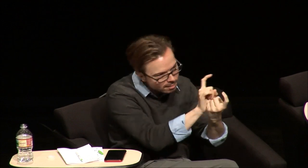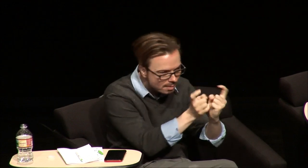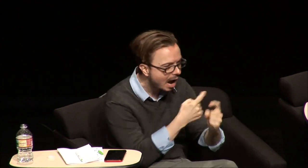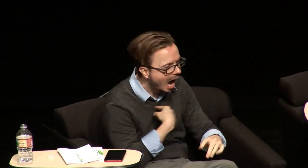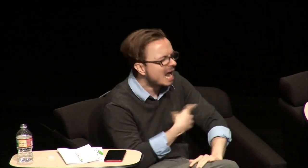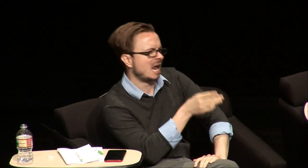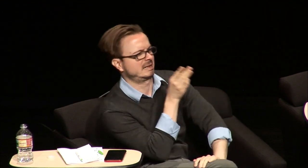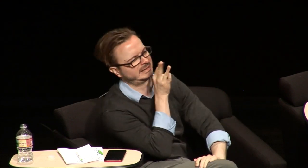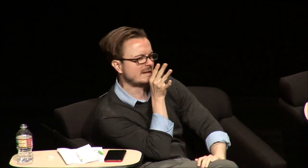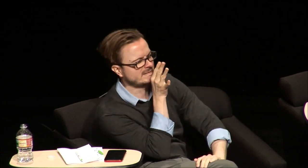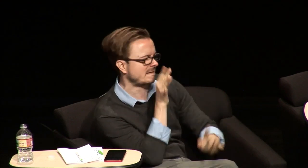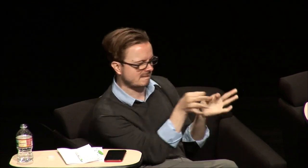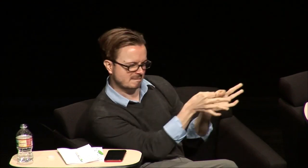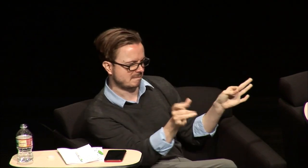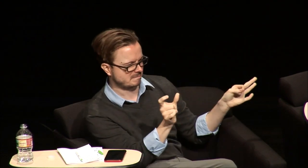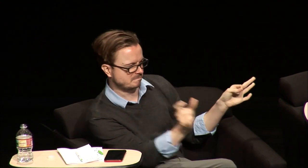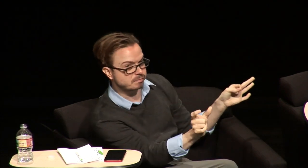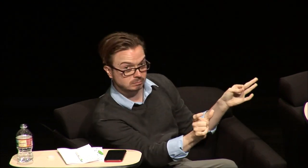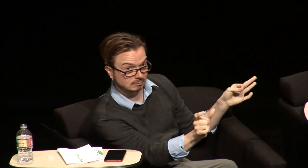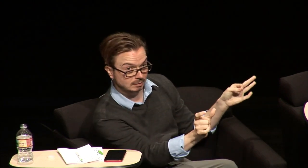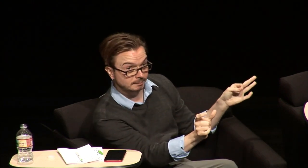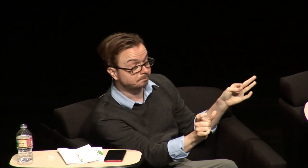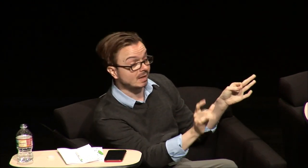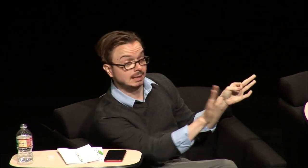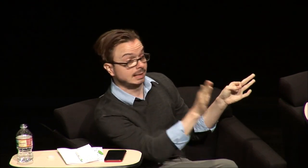you know and you're playing with your you know action figures or whatever and